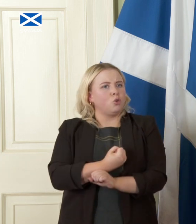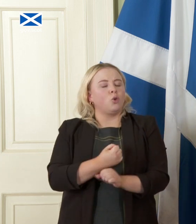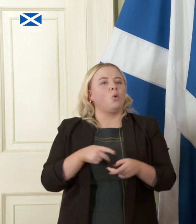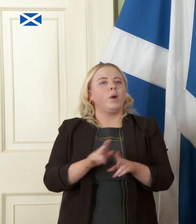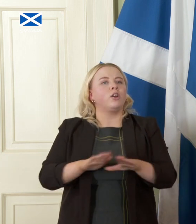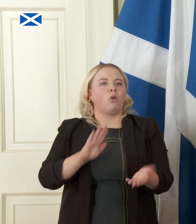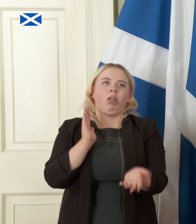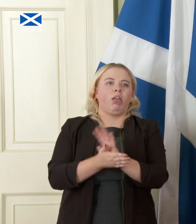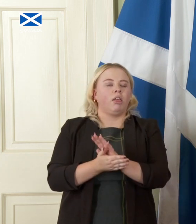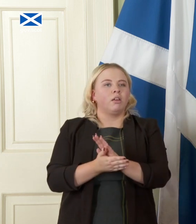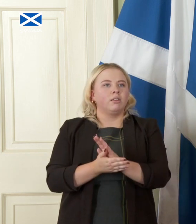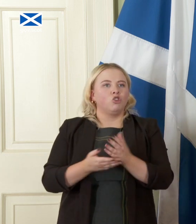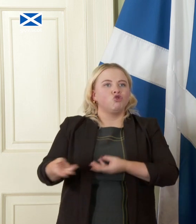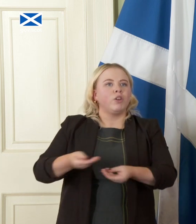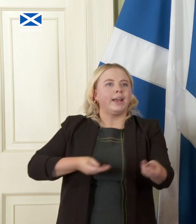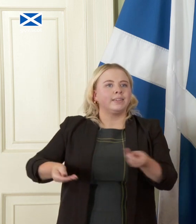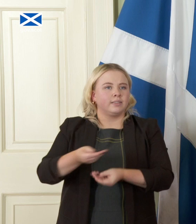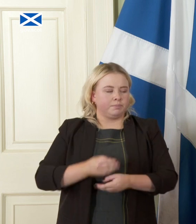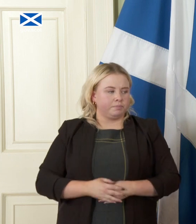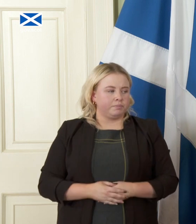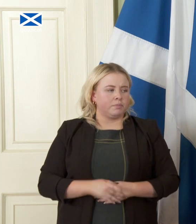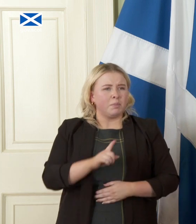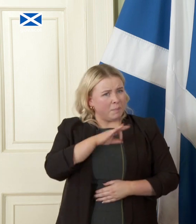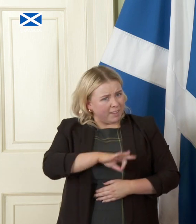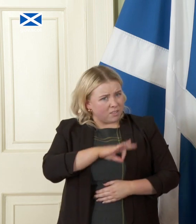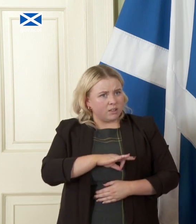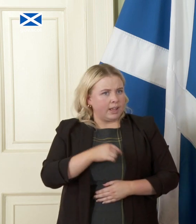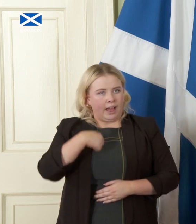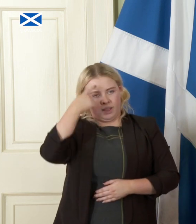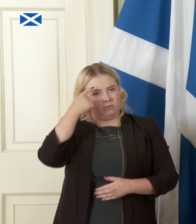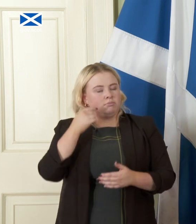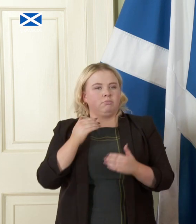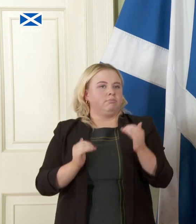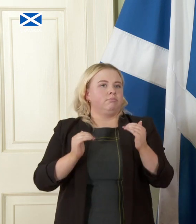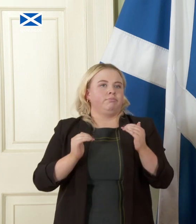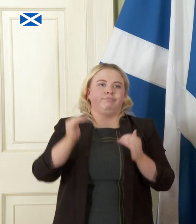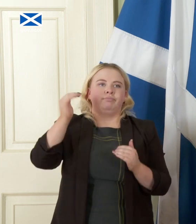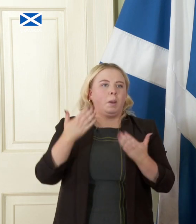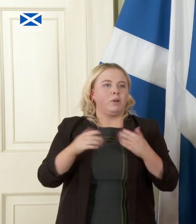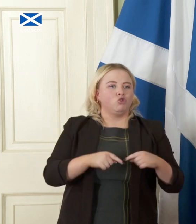trade but the benefits we get from that I think outweigh the challenges that will come from it.